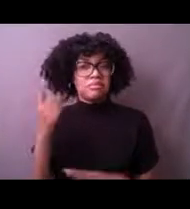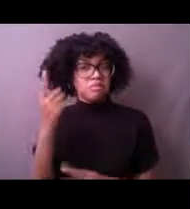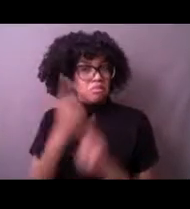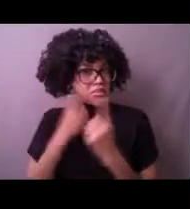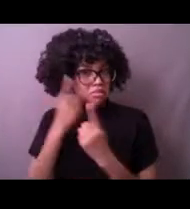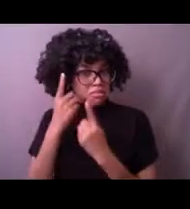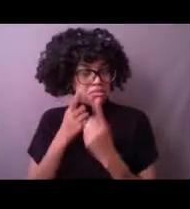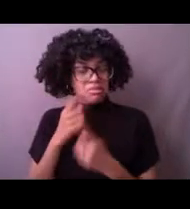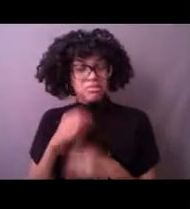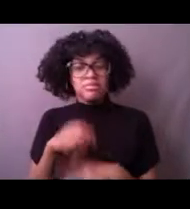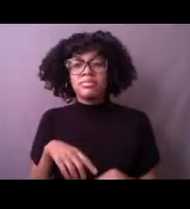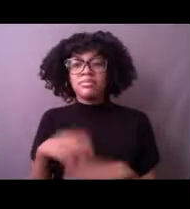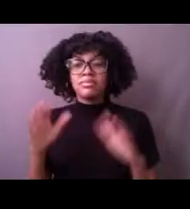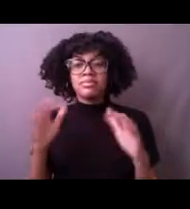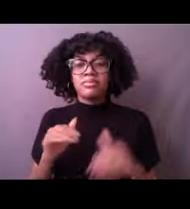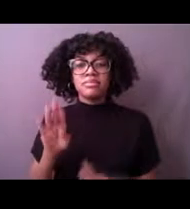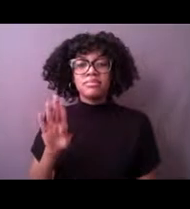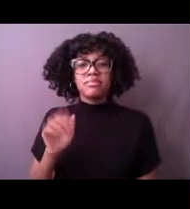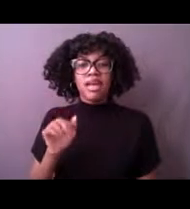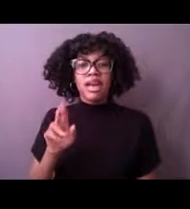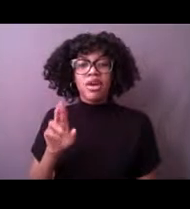"Barometric pressure," says Texas.